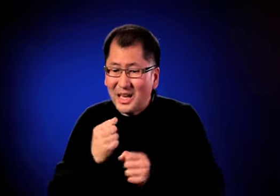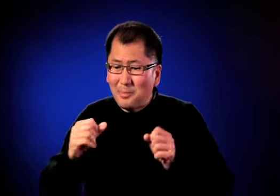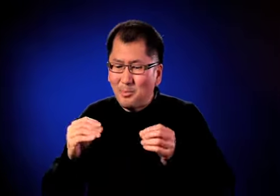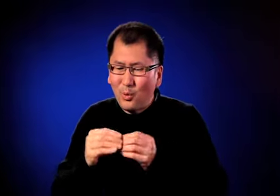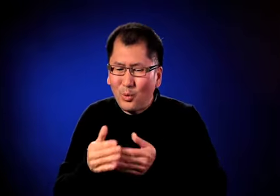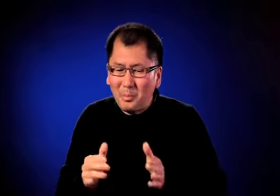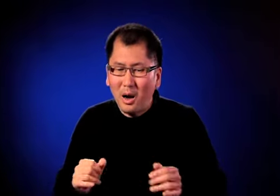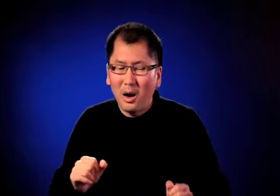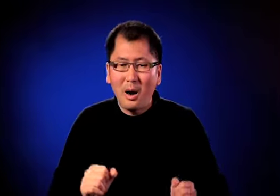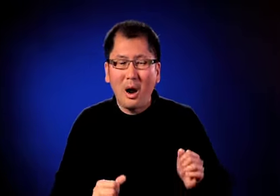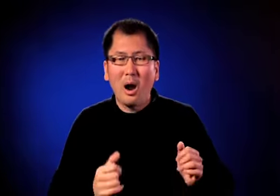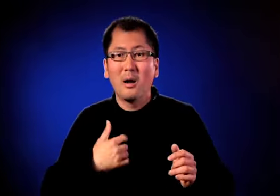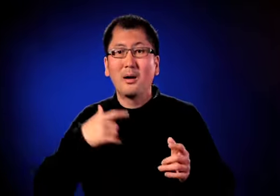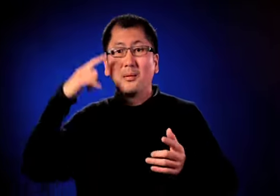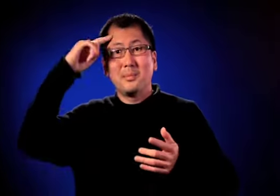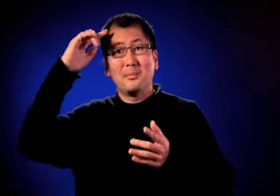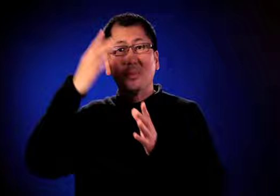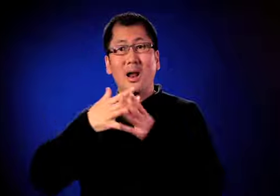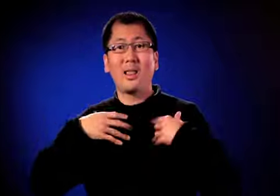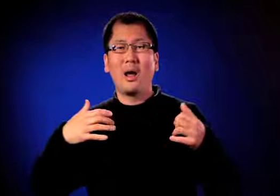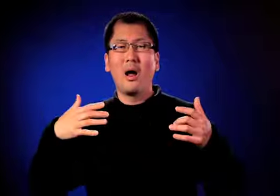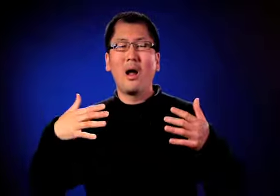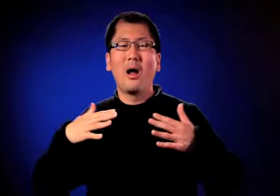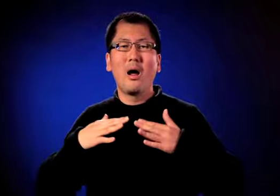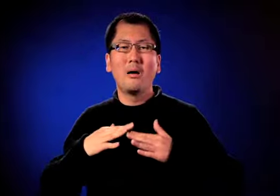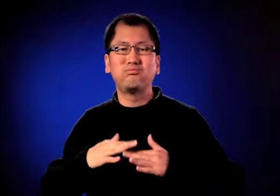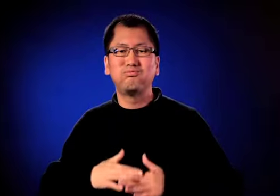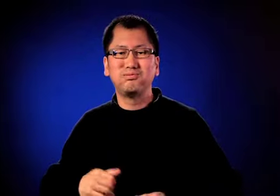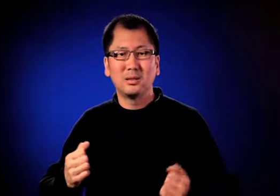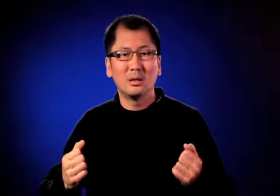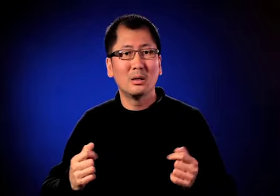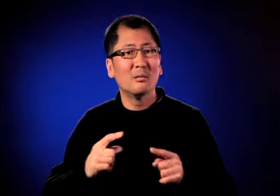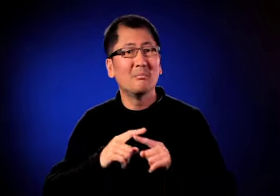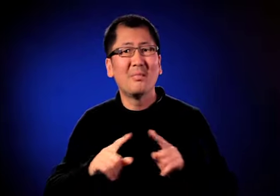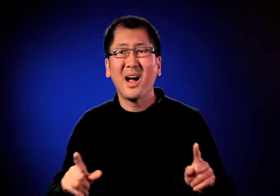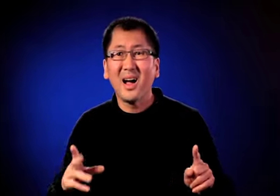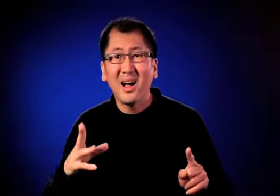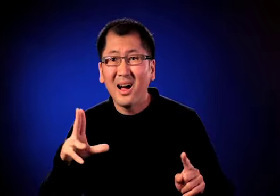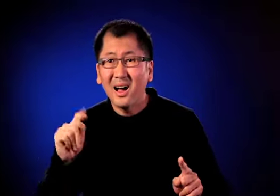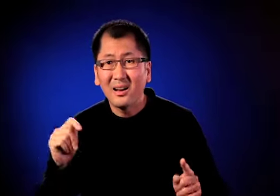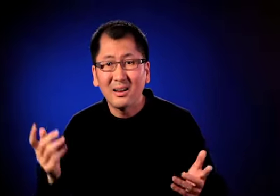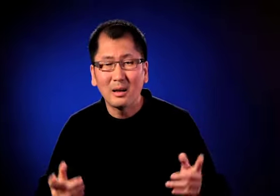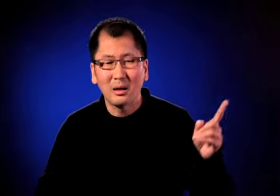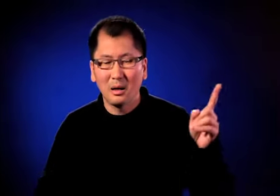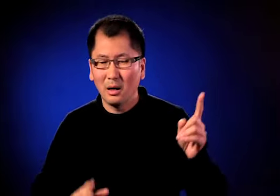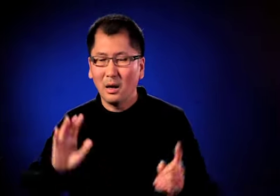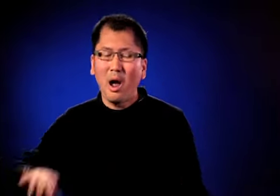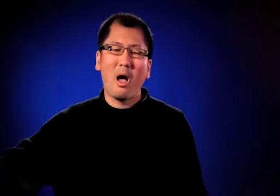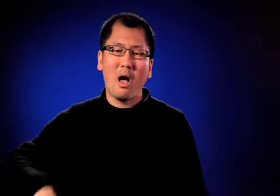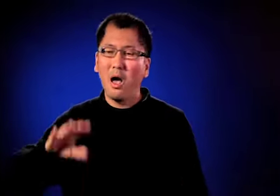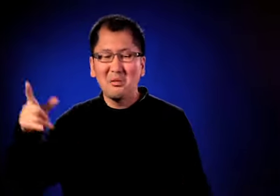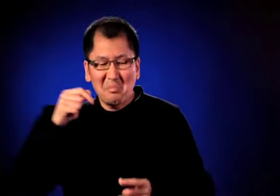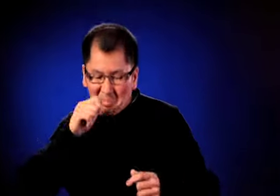loosen the restraints so that I can communicate. And it would also make me more calm because I was